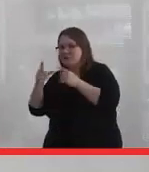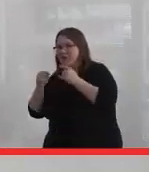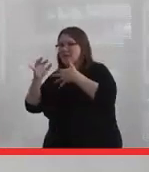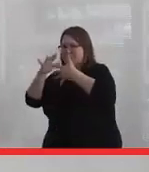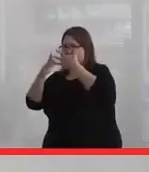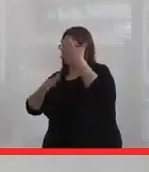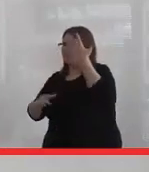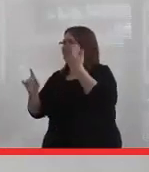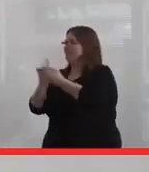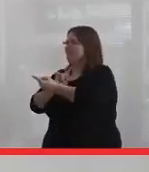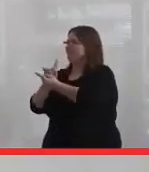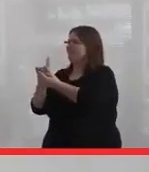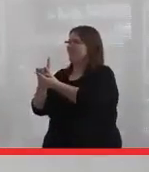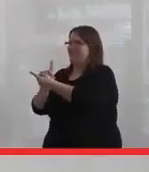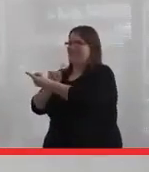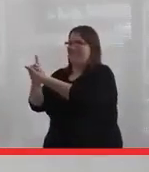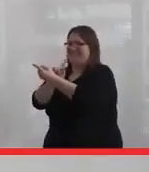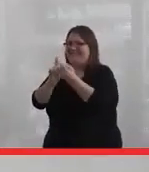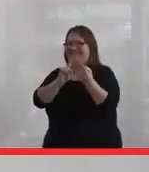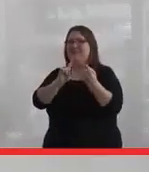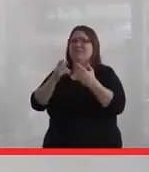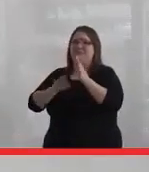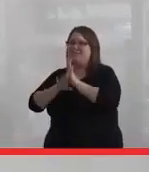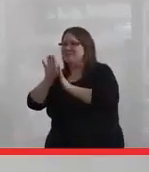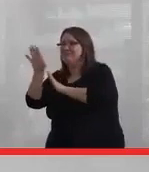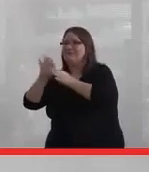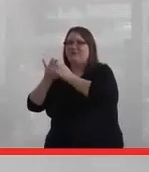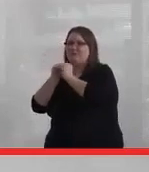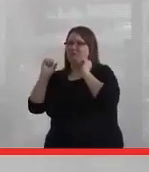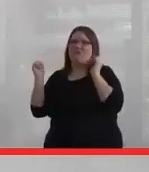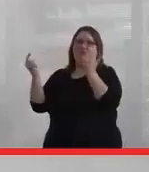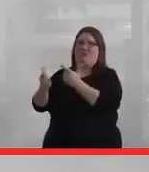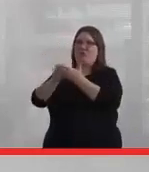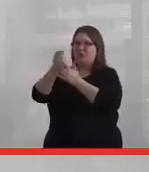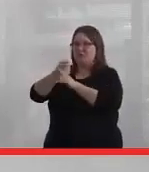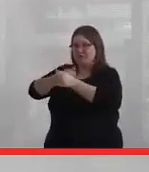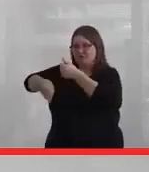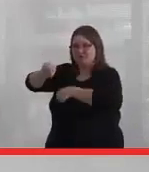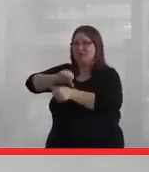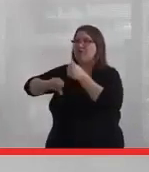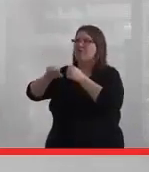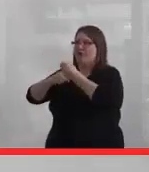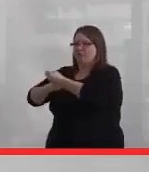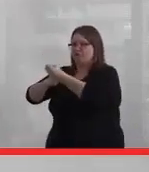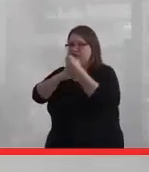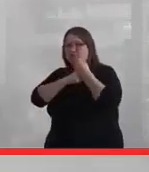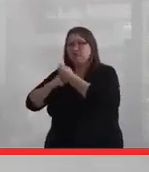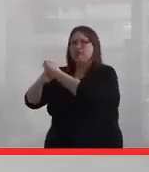So we met people from all over the world, and we developed relationships with them and we learned from each other and we supported each other in our work.